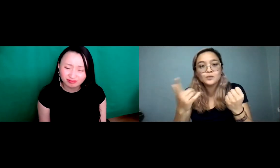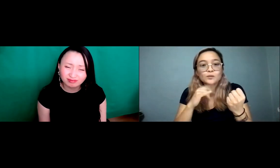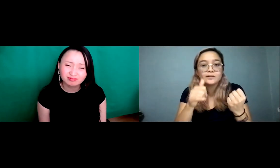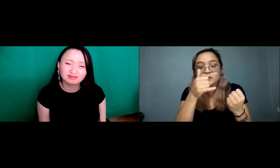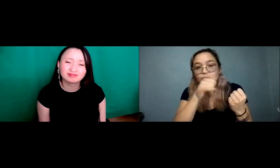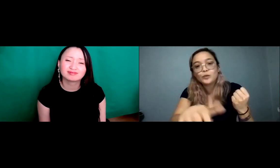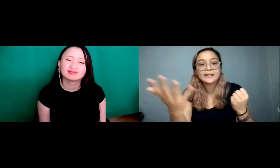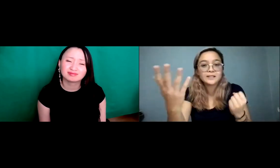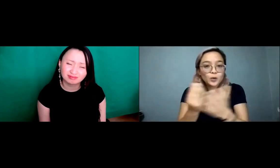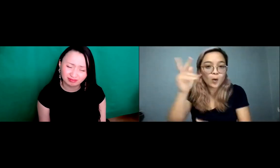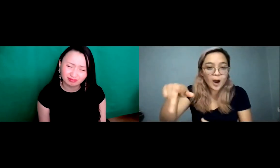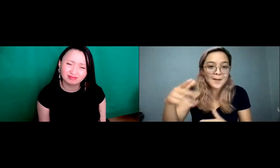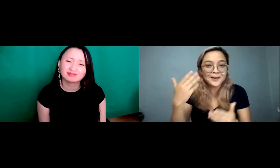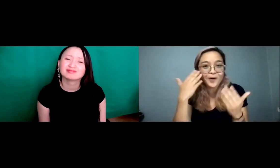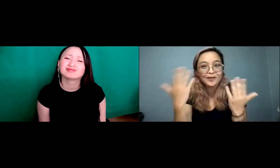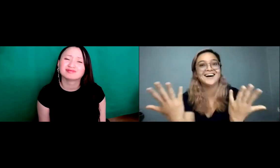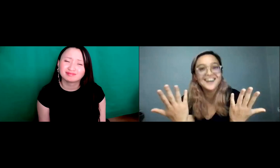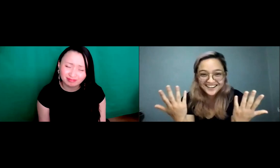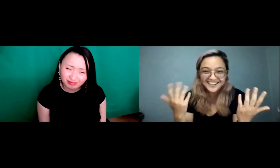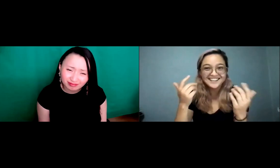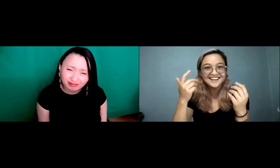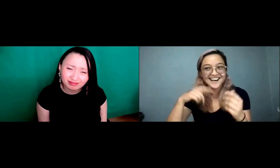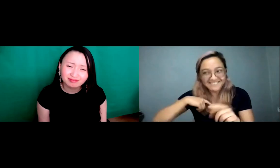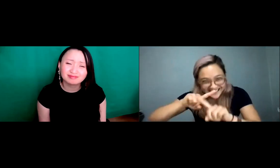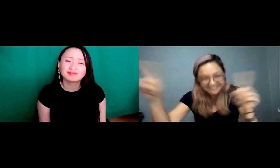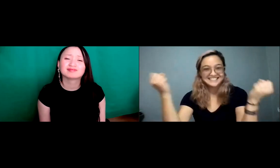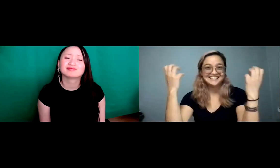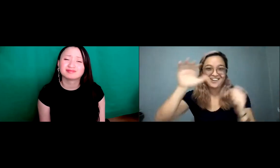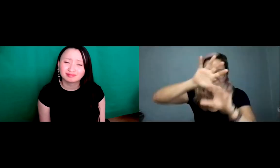into the same thing that ours does. You know, so, sometimes it's like come on